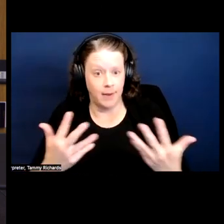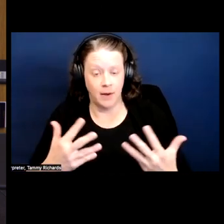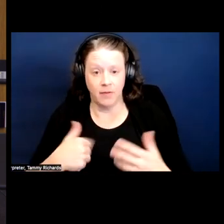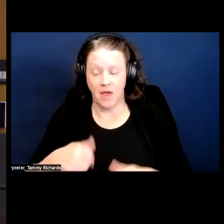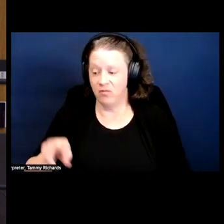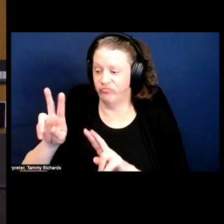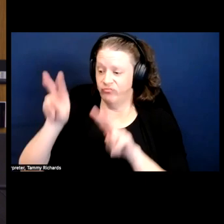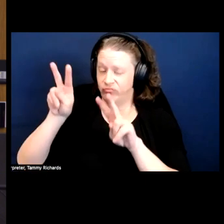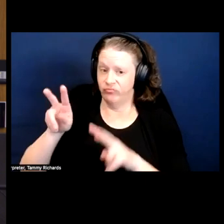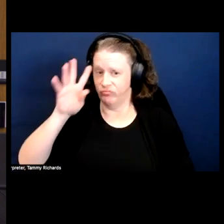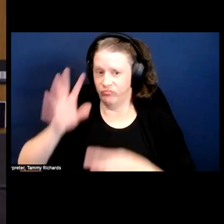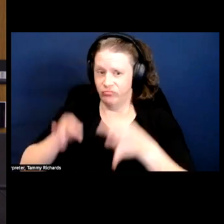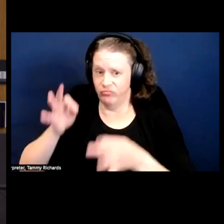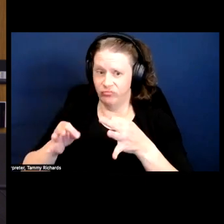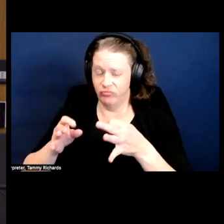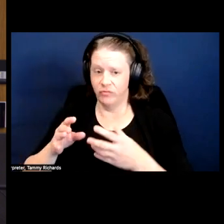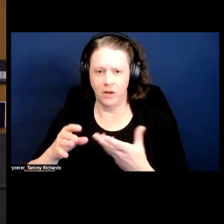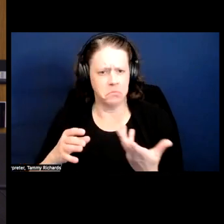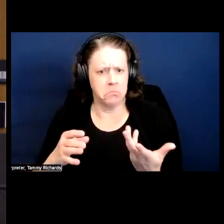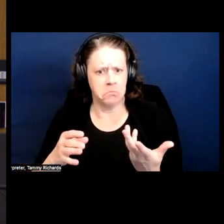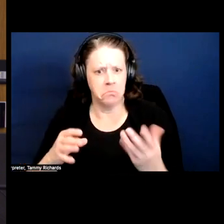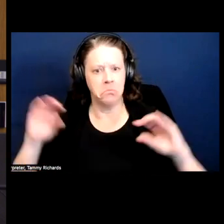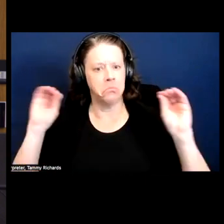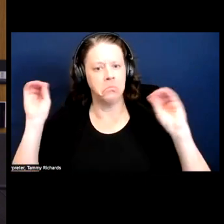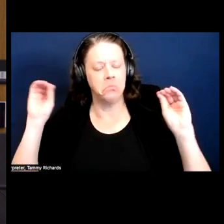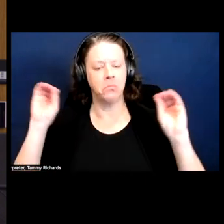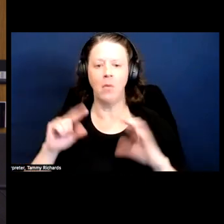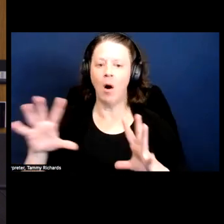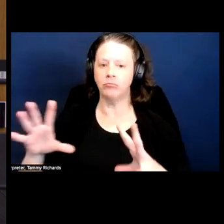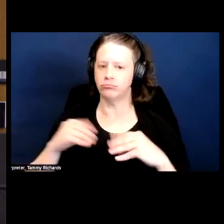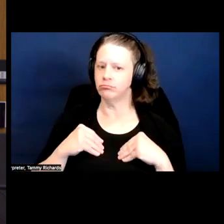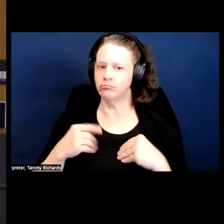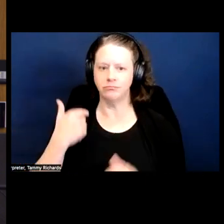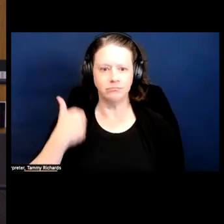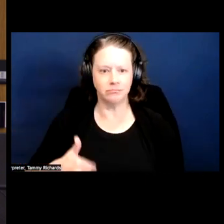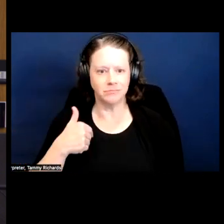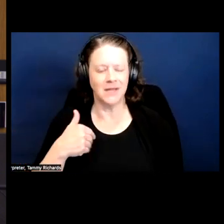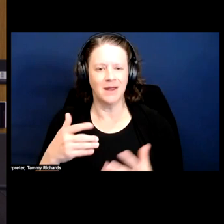Without judging whether or not I identified yet or the language that I used to talk about myself.